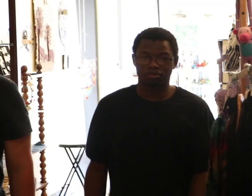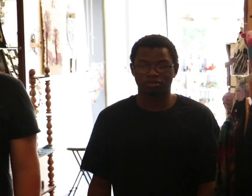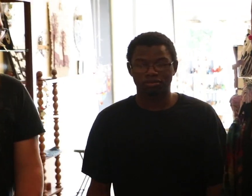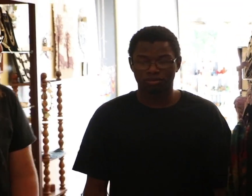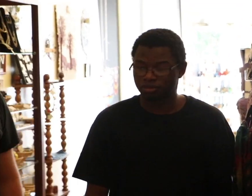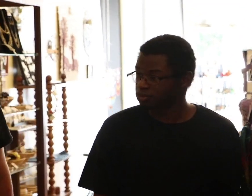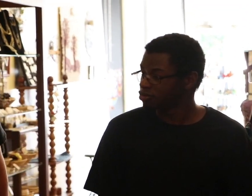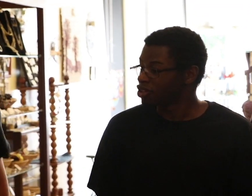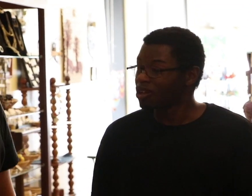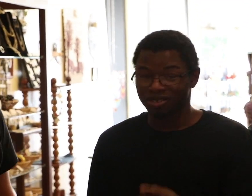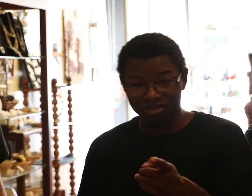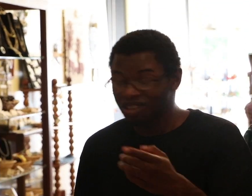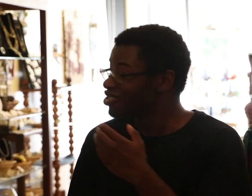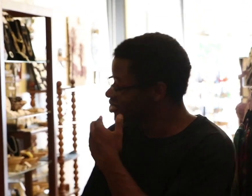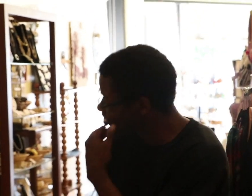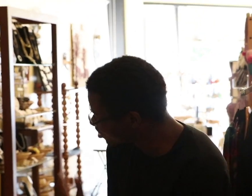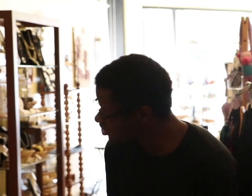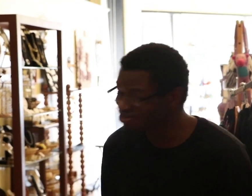(Clerk directs customer to back) (signs) Thank you.